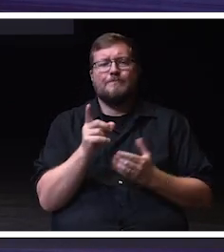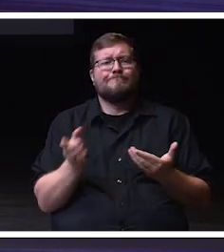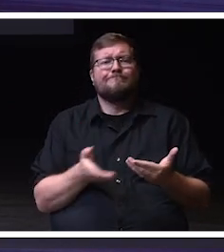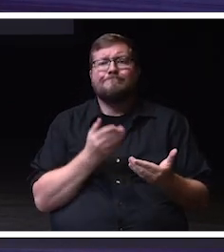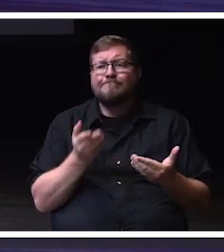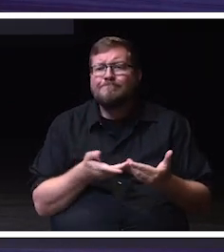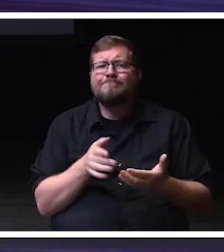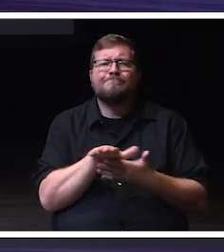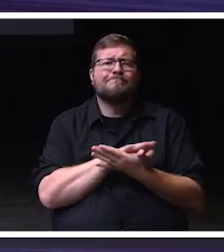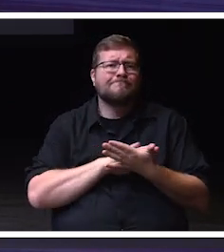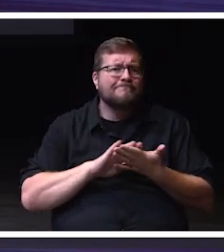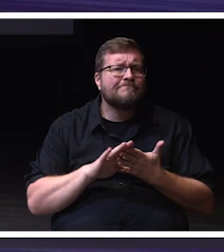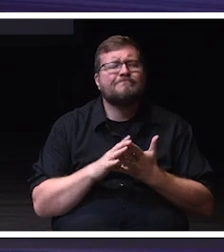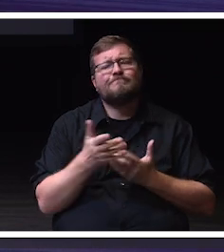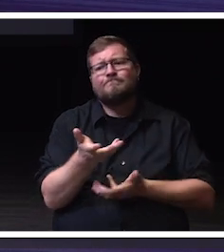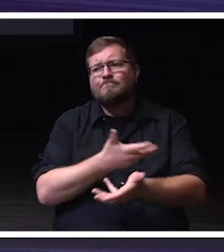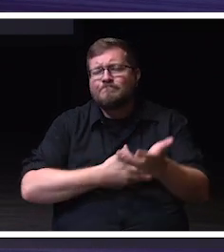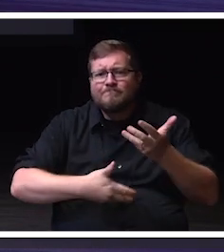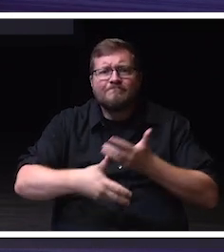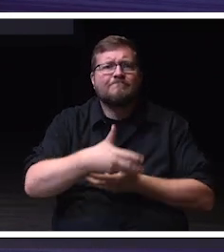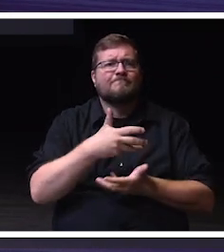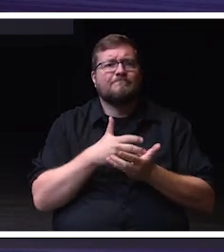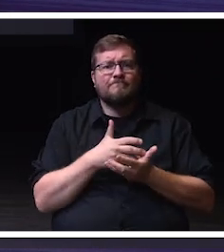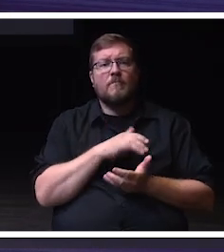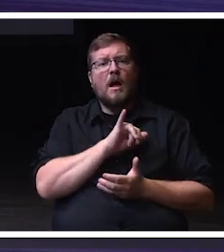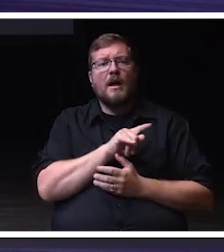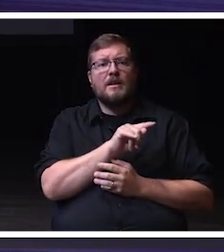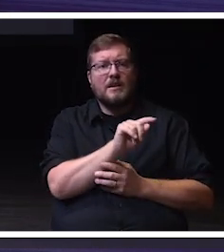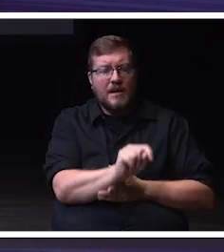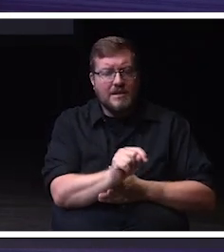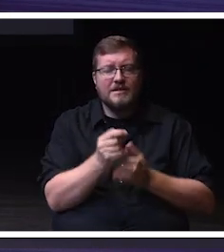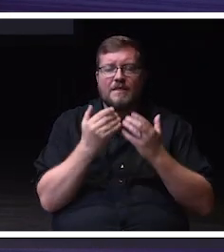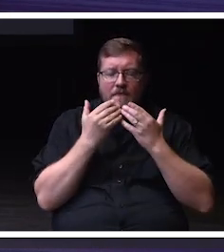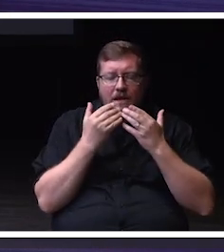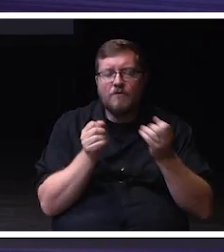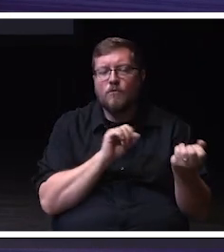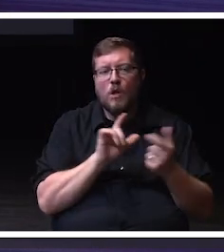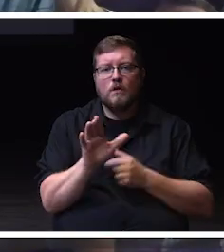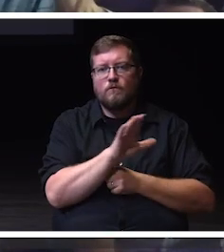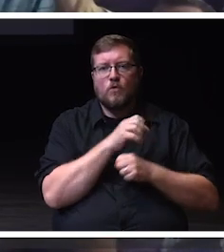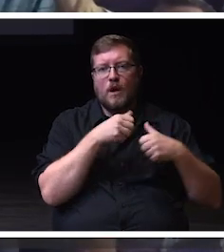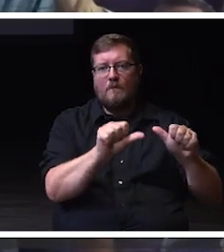Thank you ITS for all your efforts on campus. You matter.